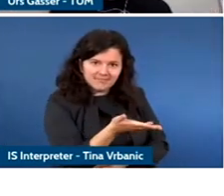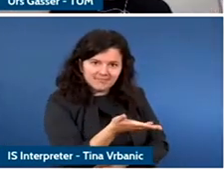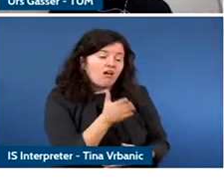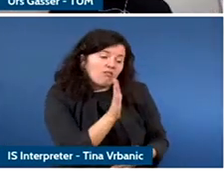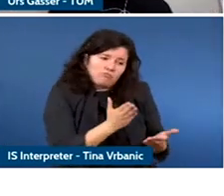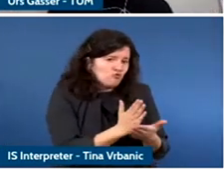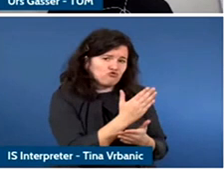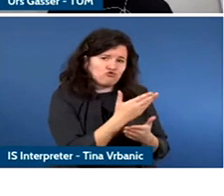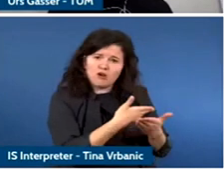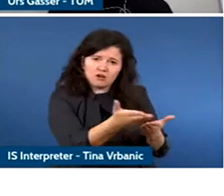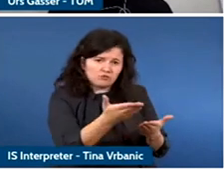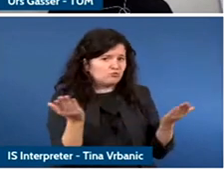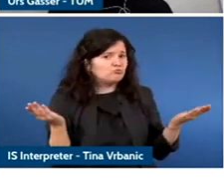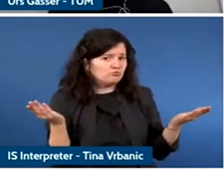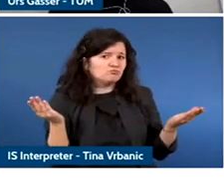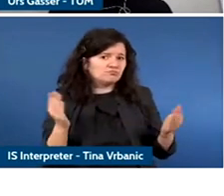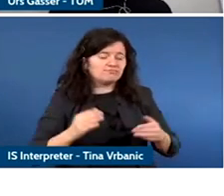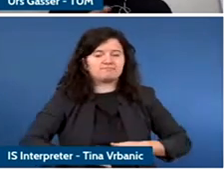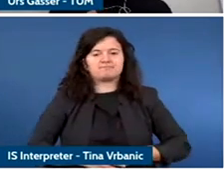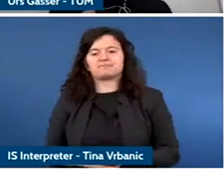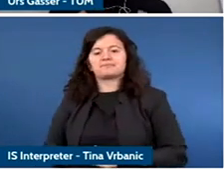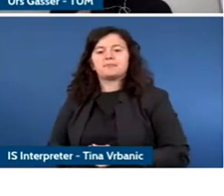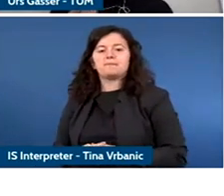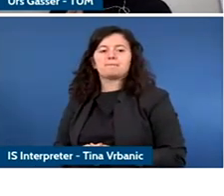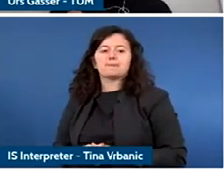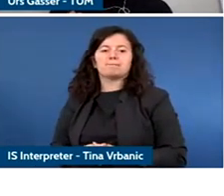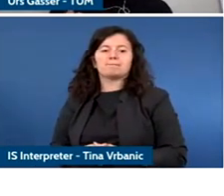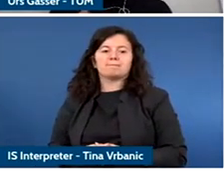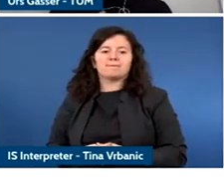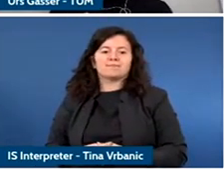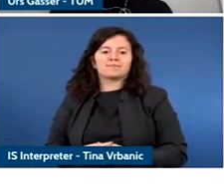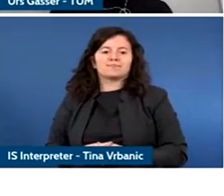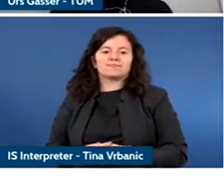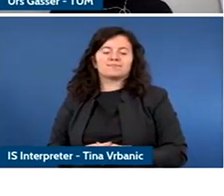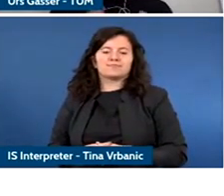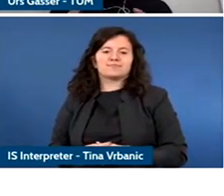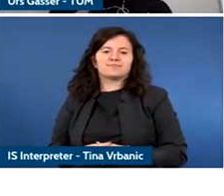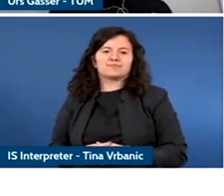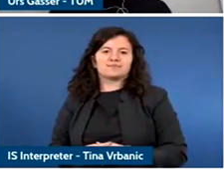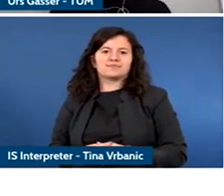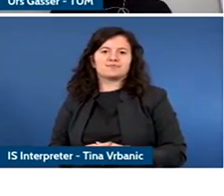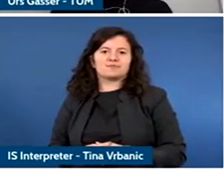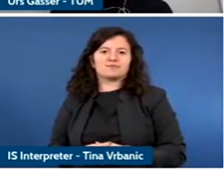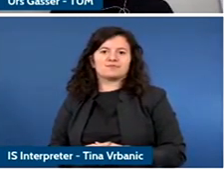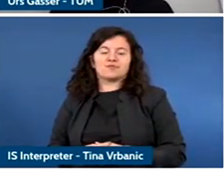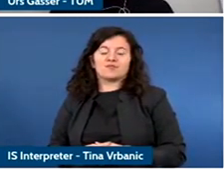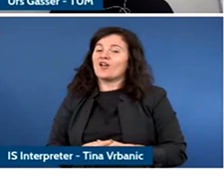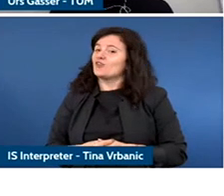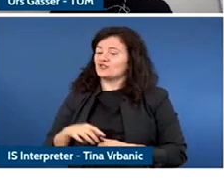So, this notion of coordination and working together across spheres becomes